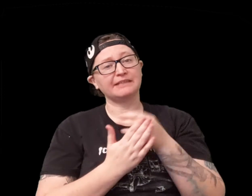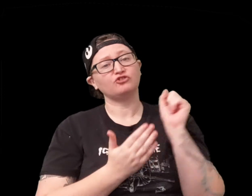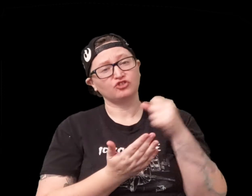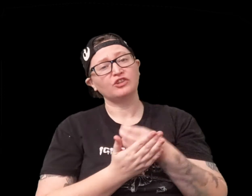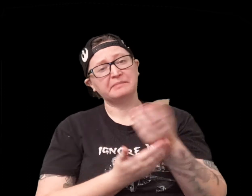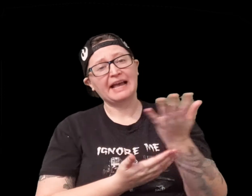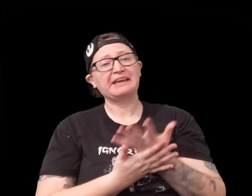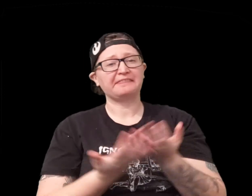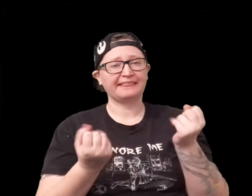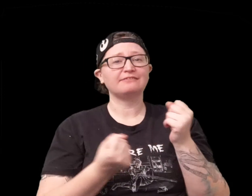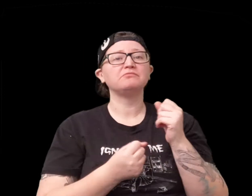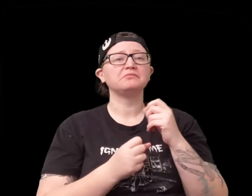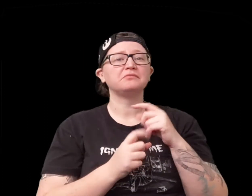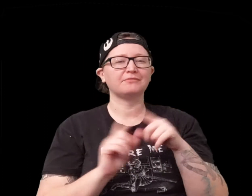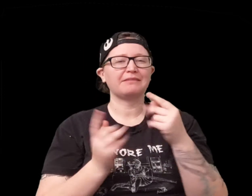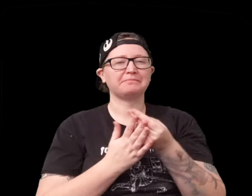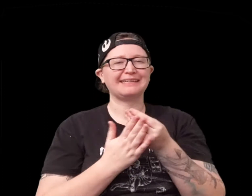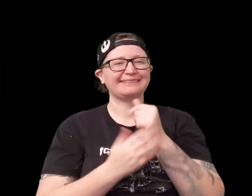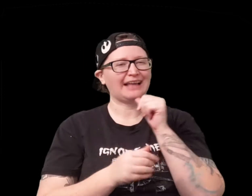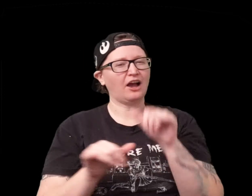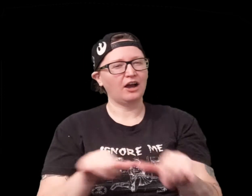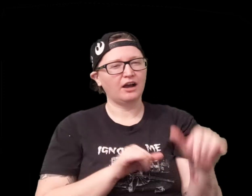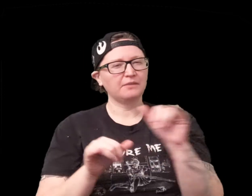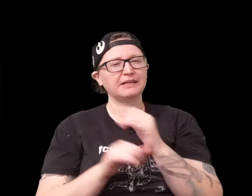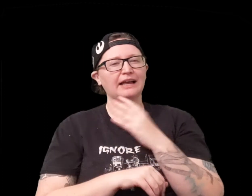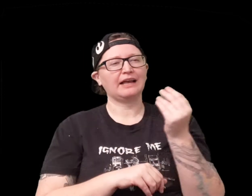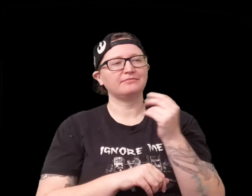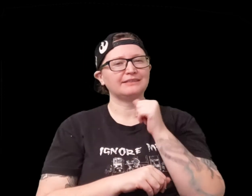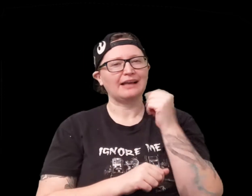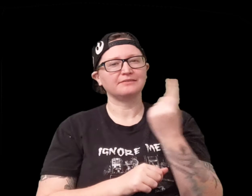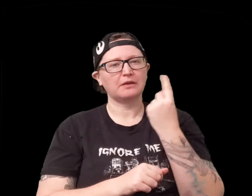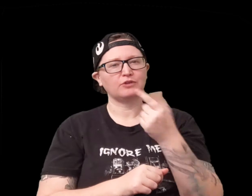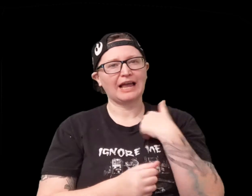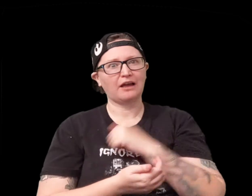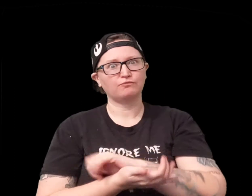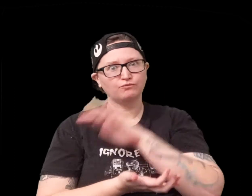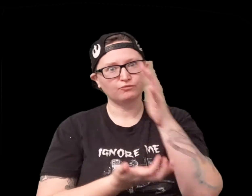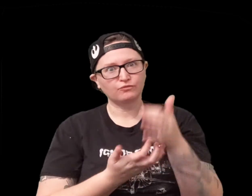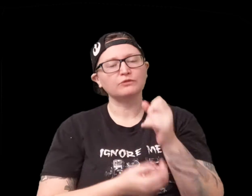it's western yes there is money and you can buy things but at the same time money wasn't as common